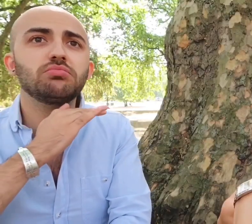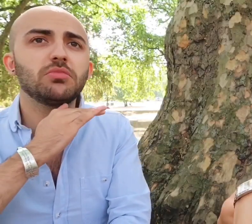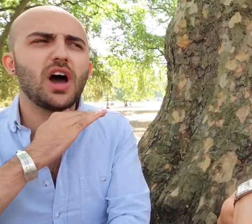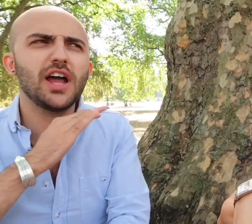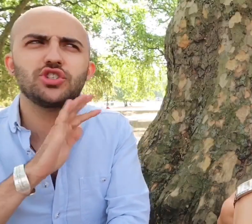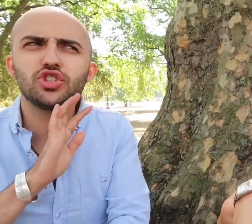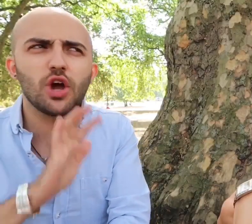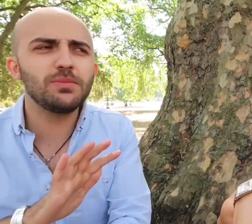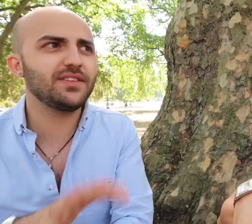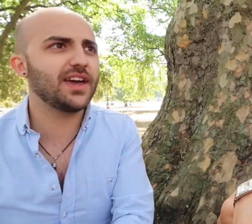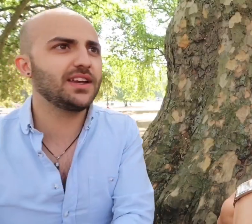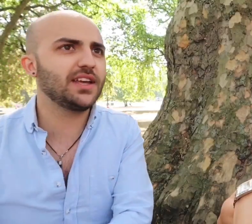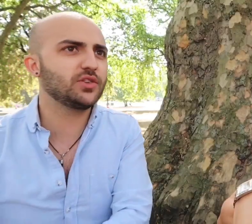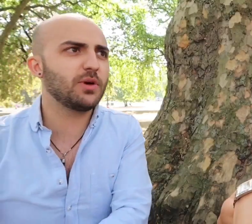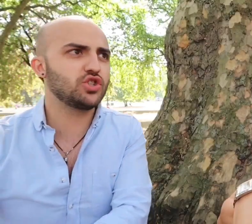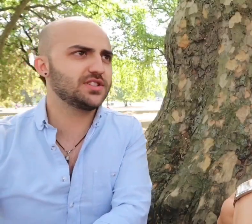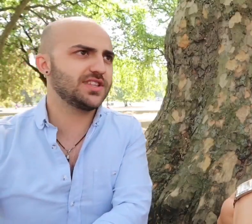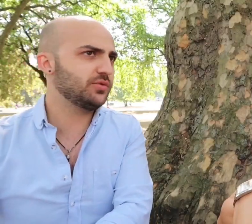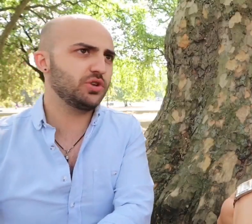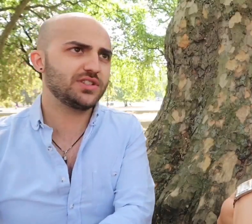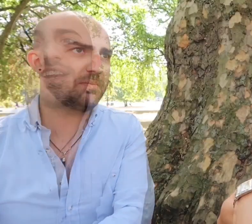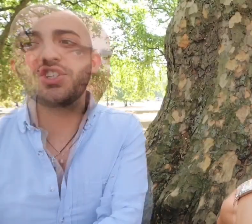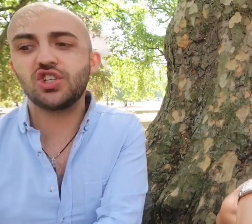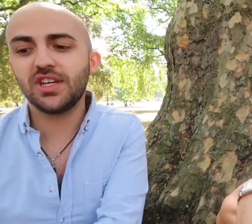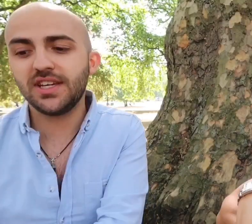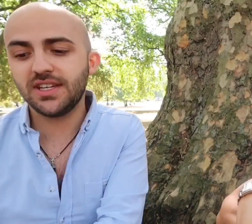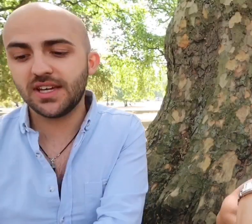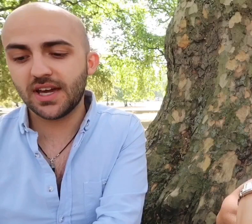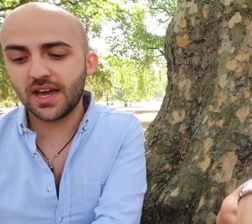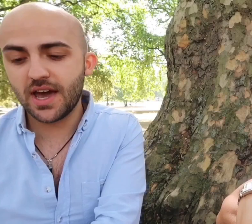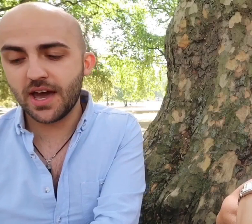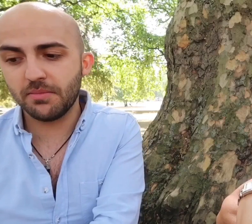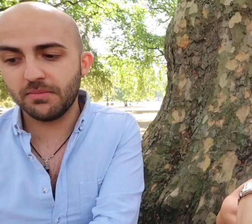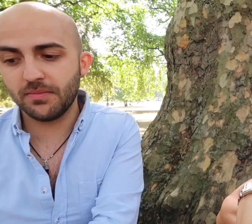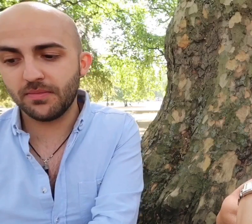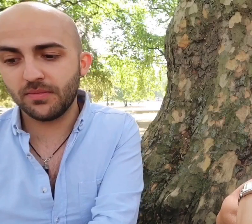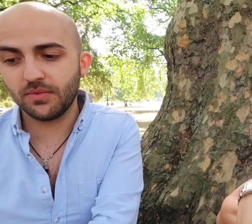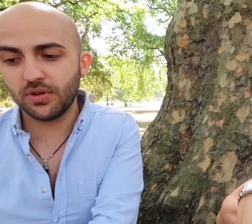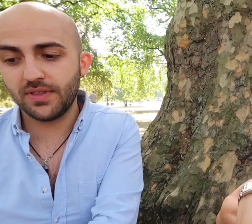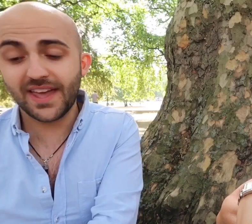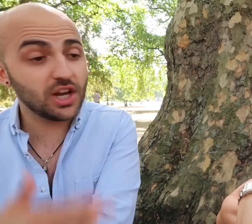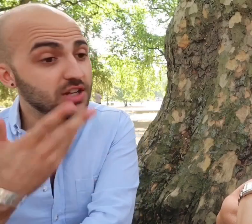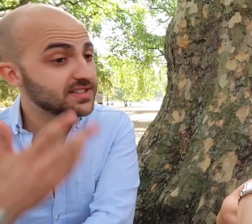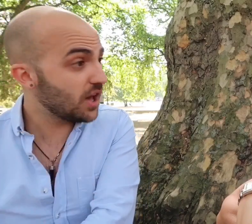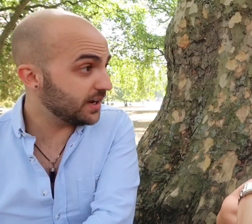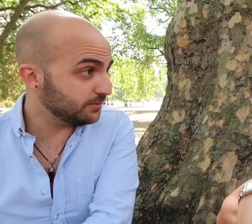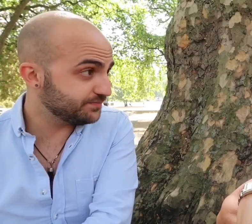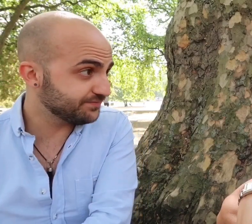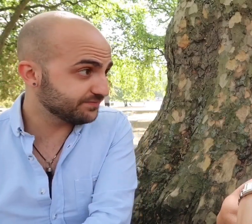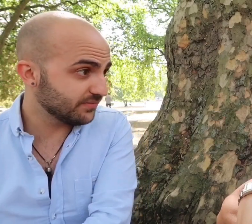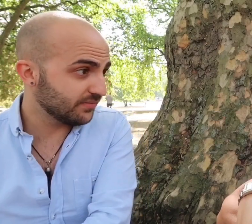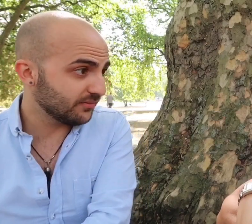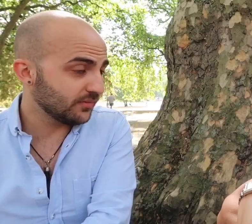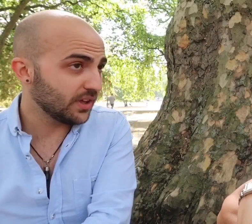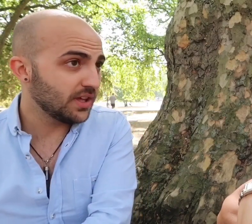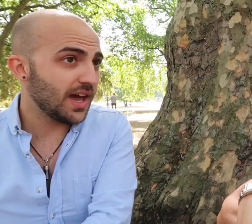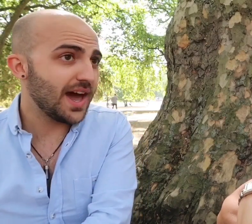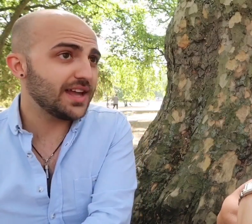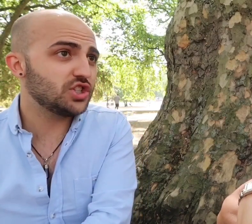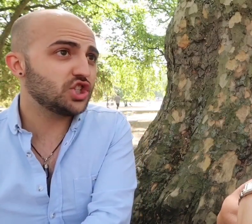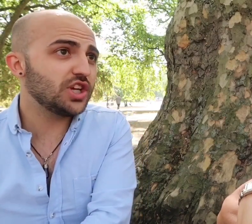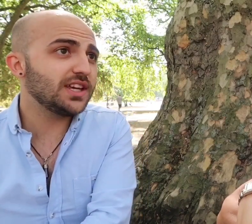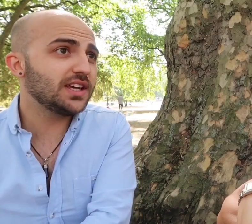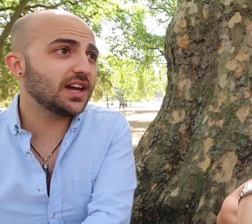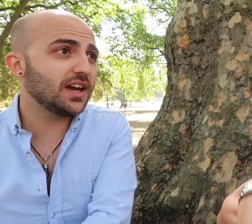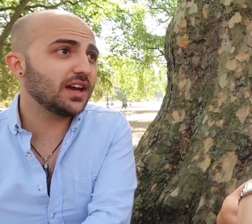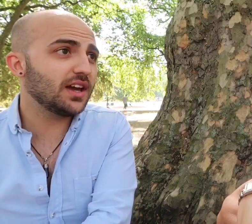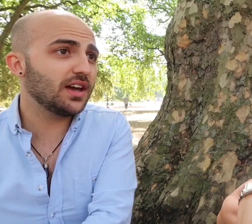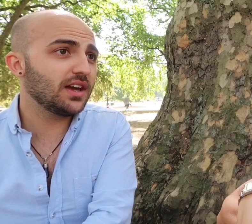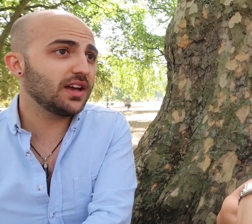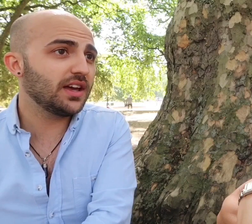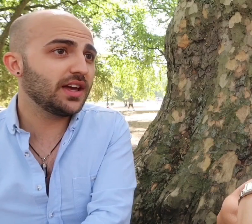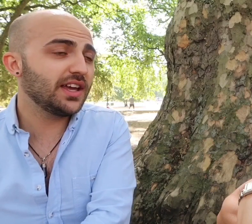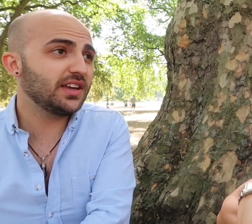I don't believe had any exposure to the Deaf community before, they learnt to sign and she